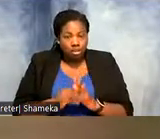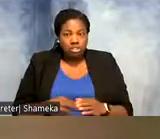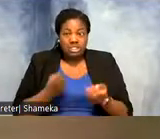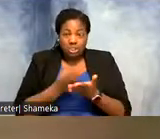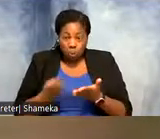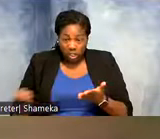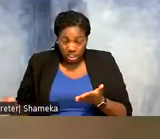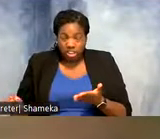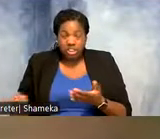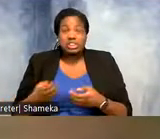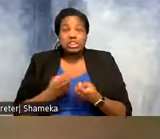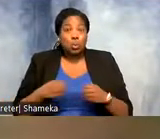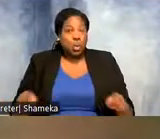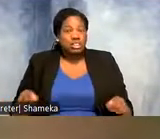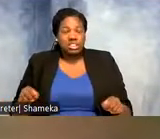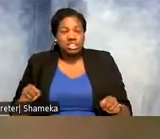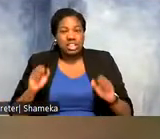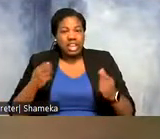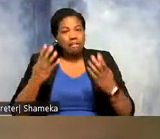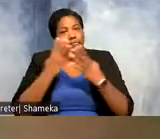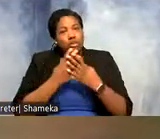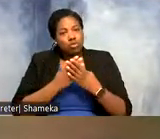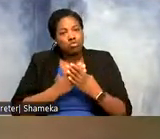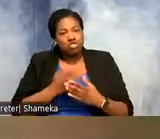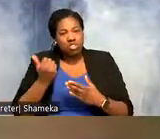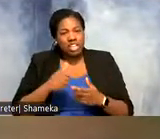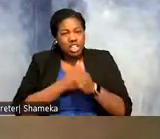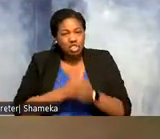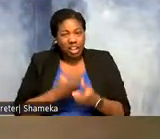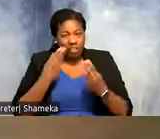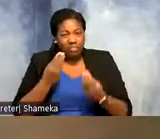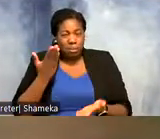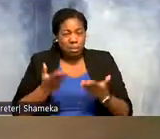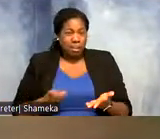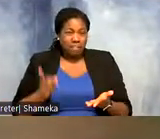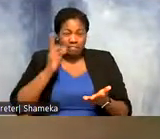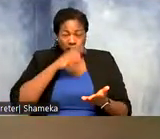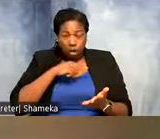to the data that helps filter out any tracking data that might be false detections, and then